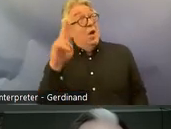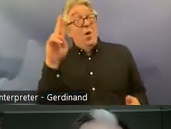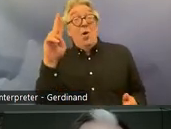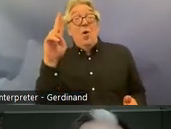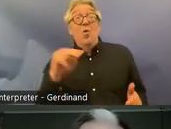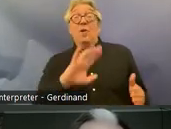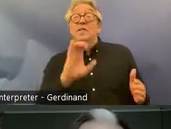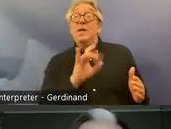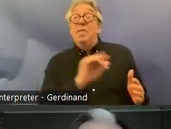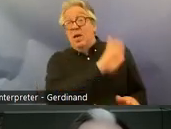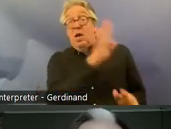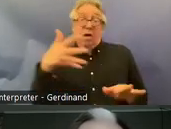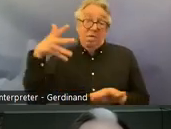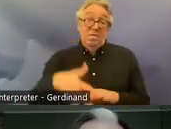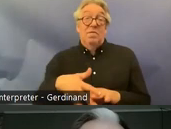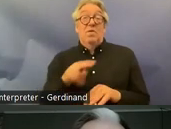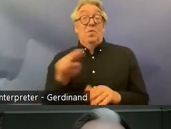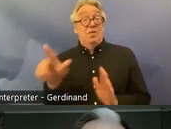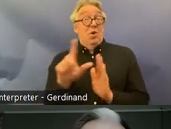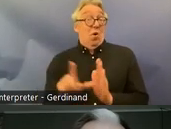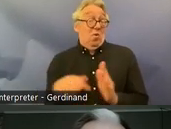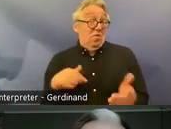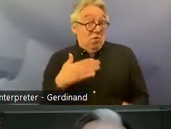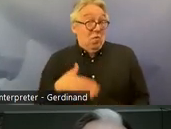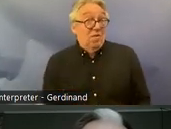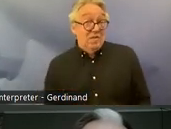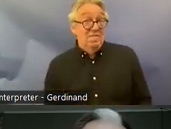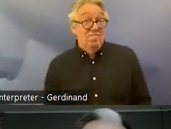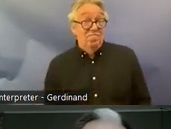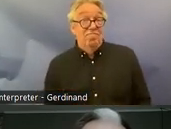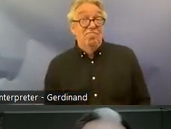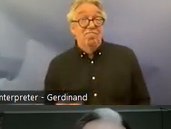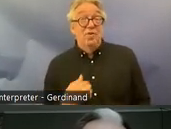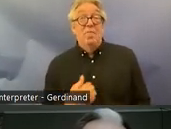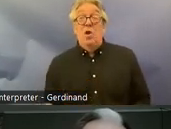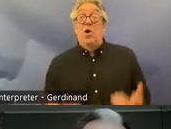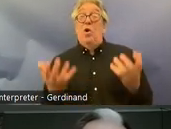National Law and we want it to be in placed in the human rights act in